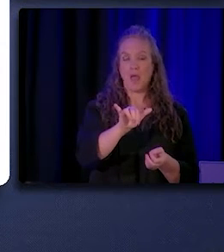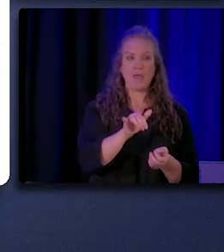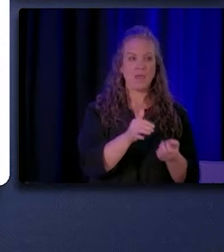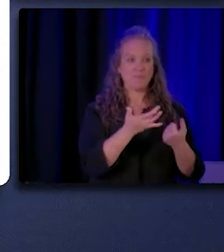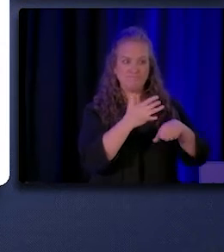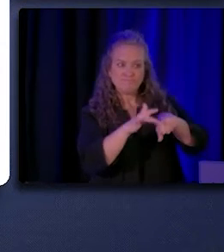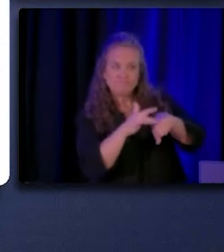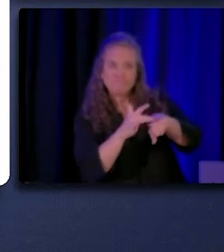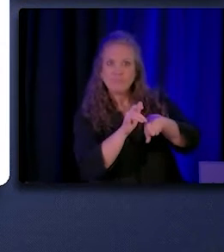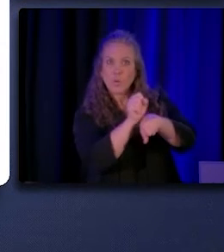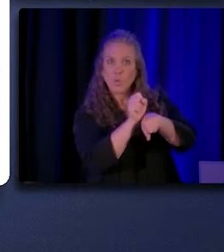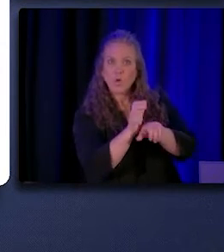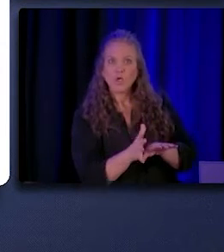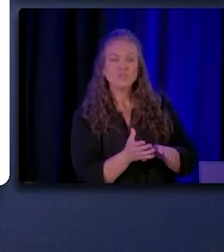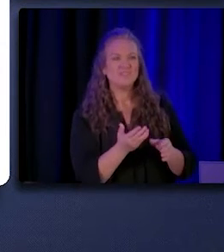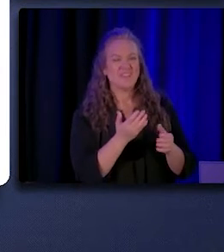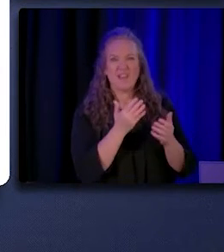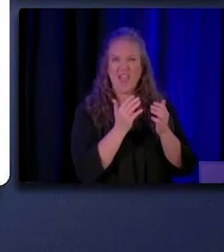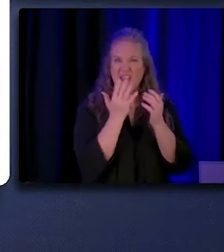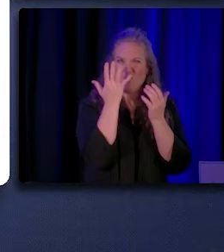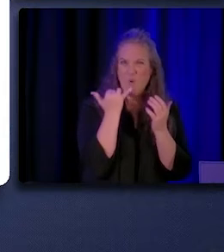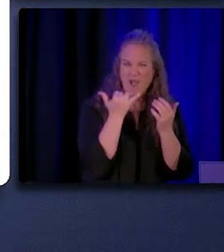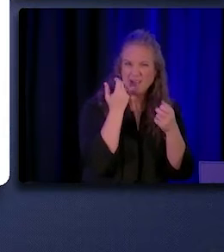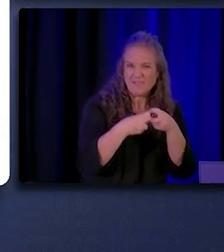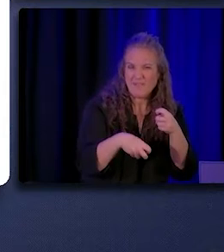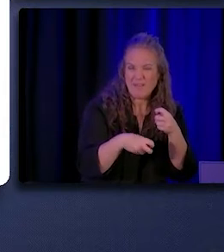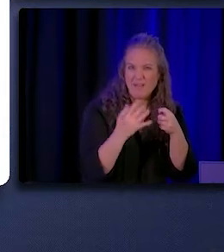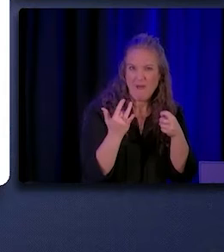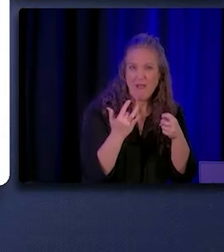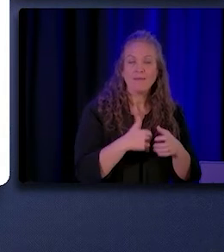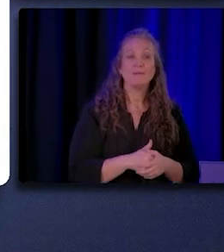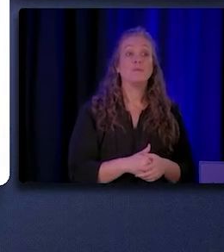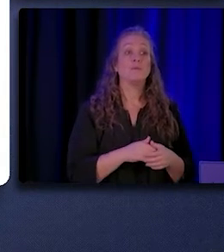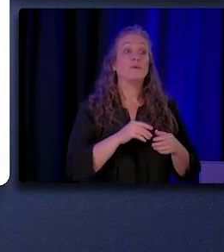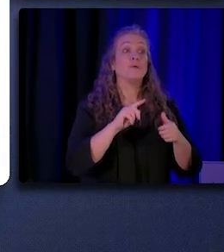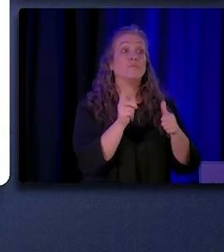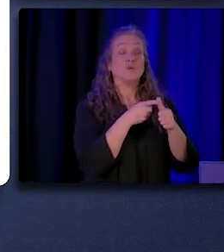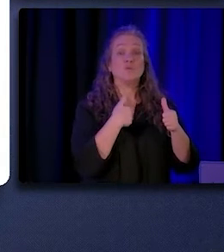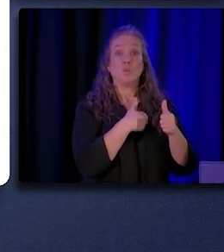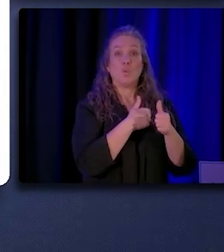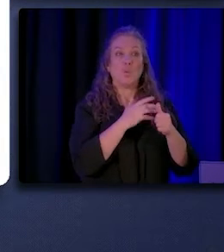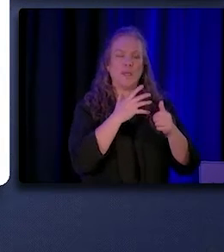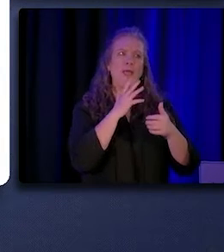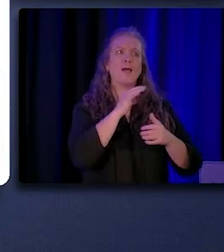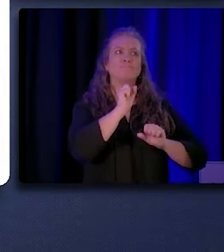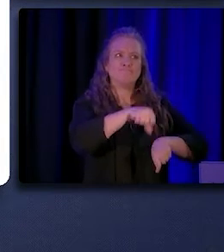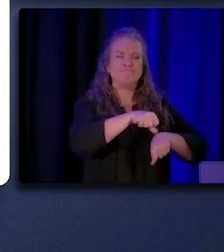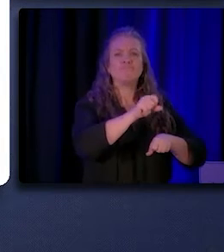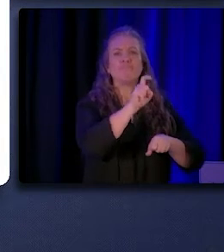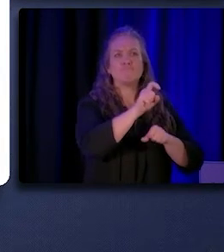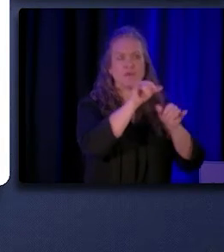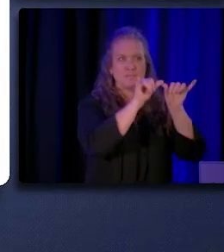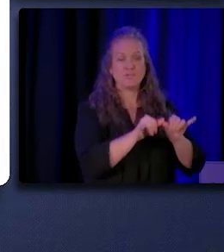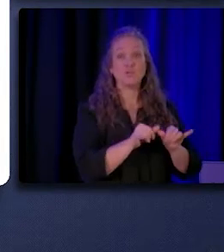One of the reasons that we set out to measure supply is because we know that the national and state sources that count the workforce,